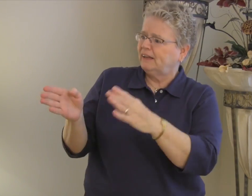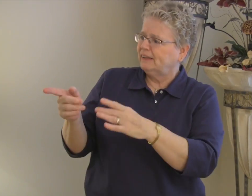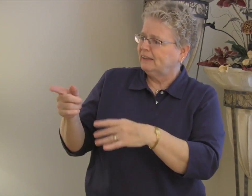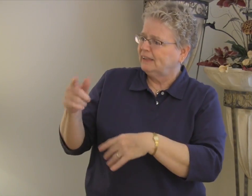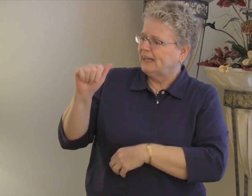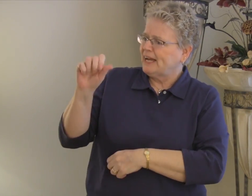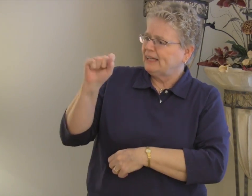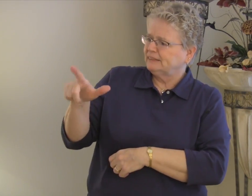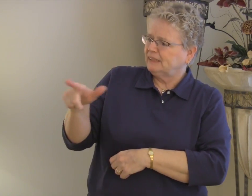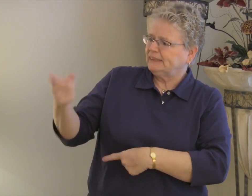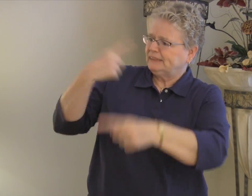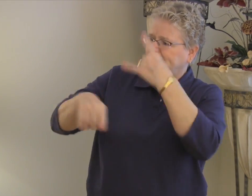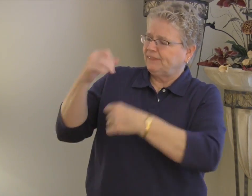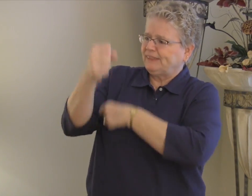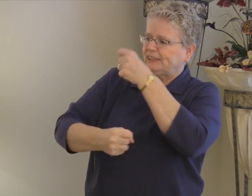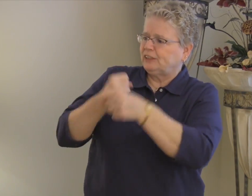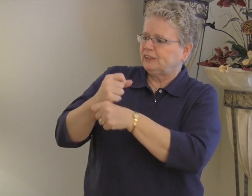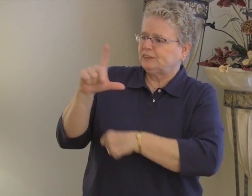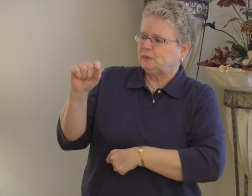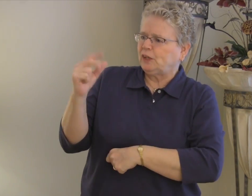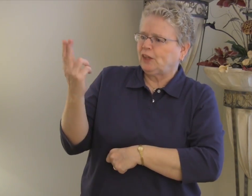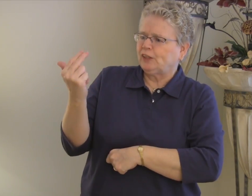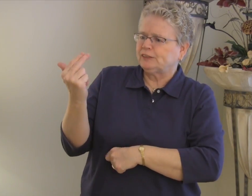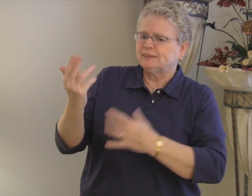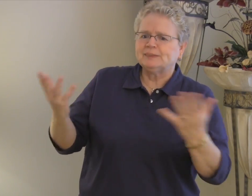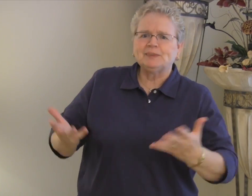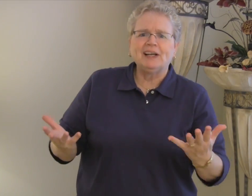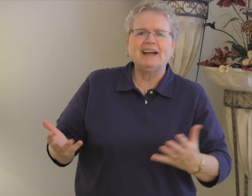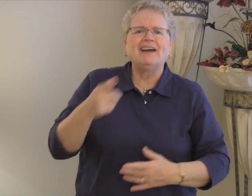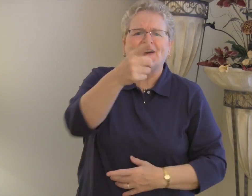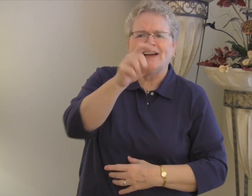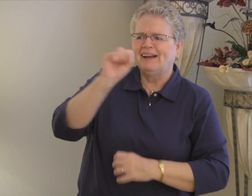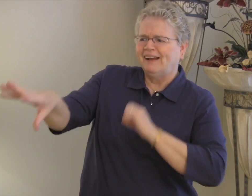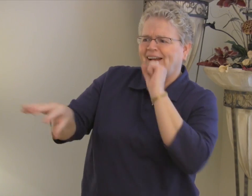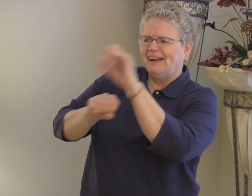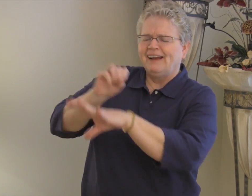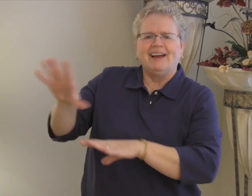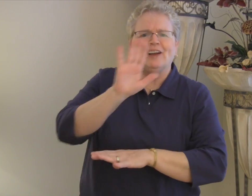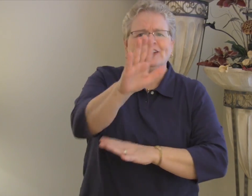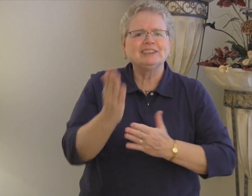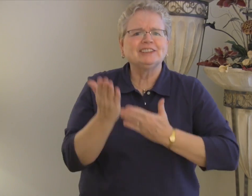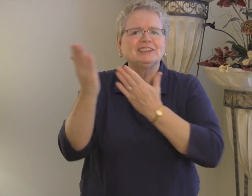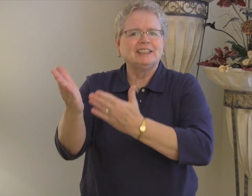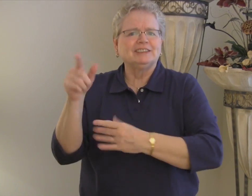Now, it is time to consider what sign will be the Sign of the Year. Feel free to submit signs to